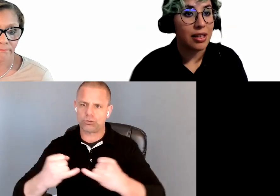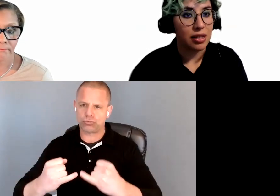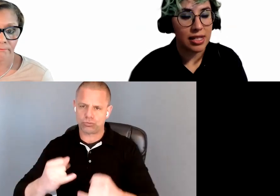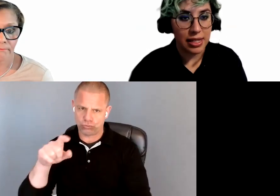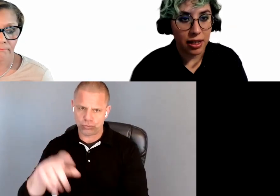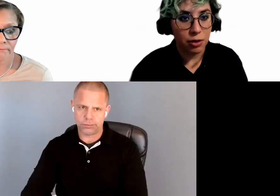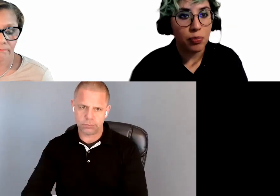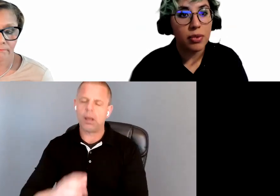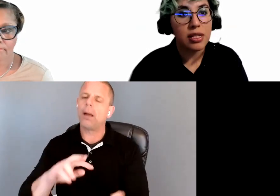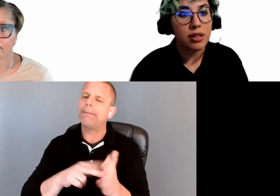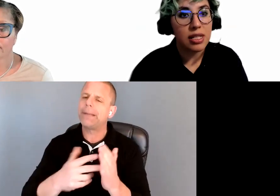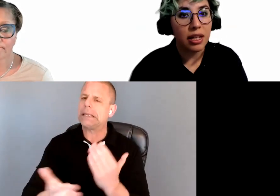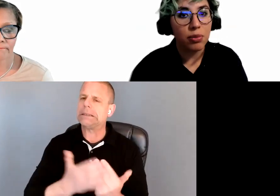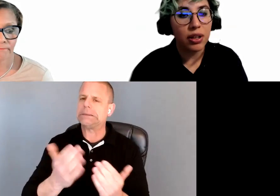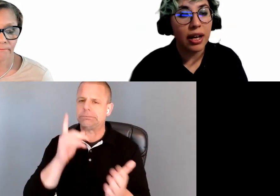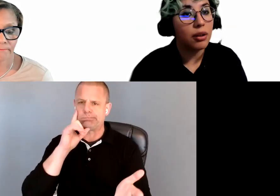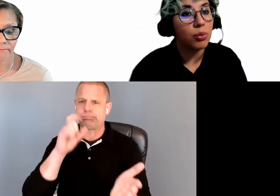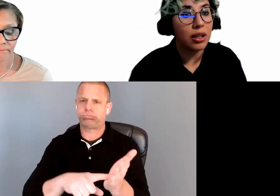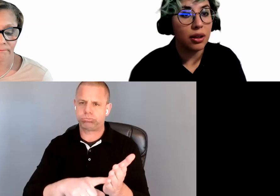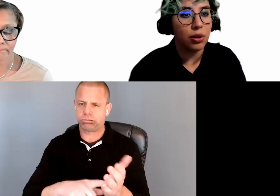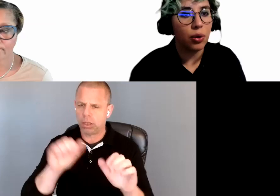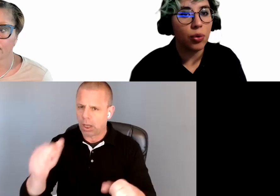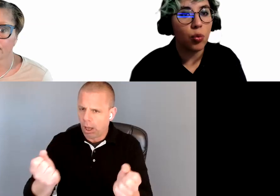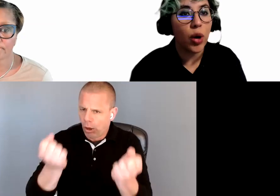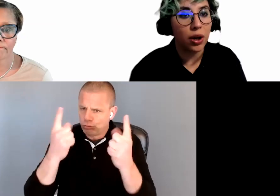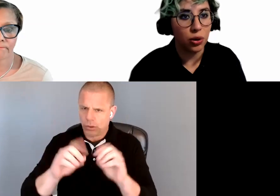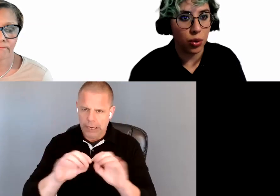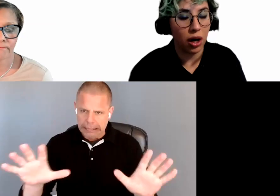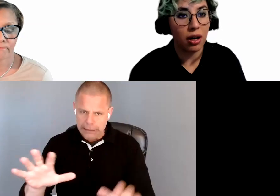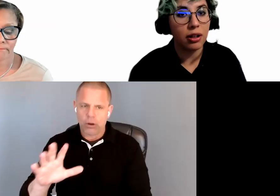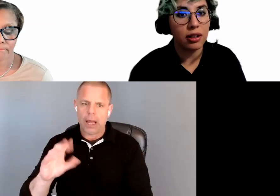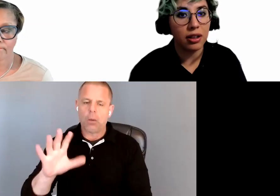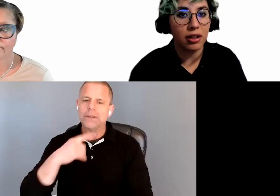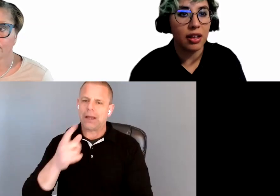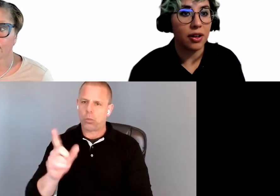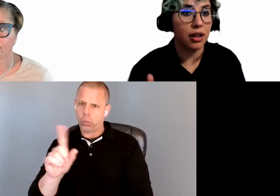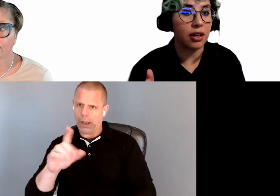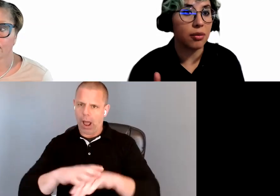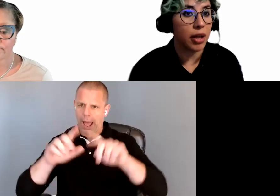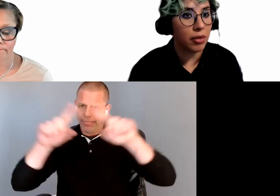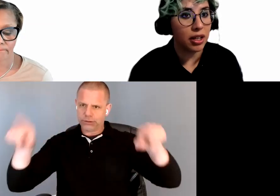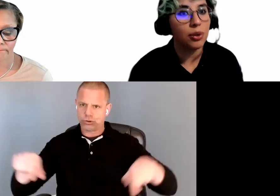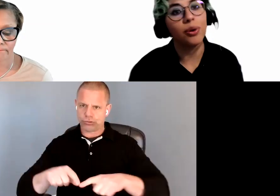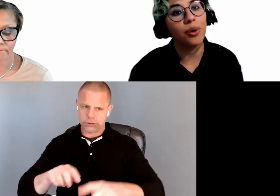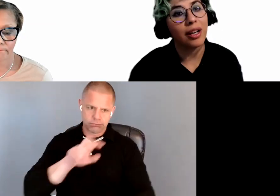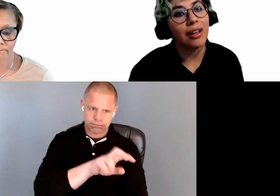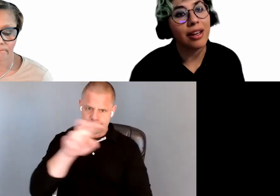easily seen, it's understandable, and it will let you know where you are, either in the main menu or